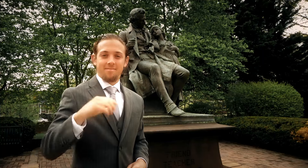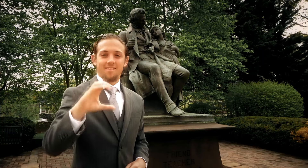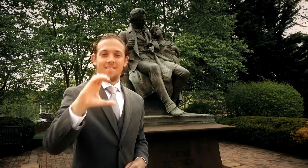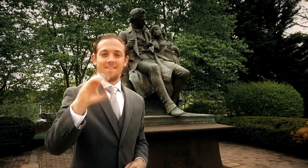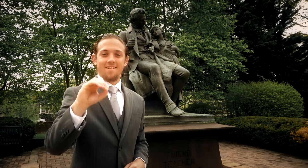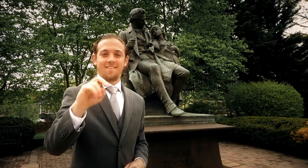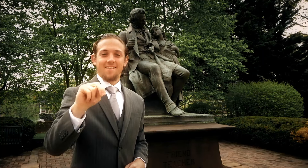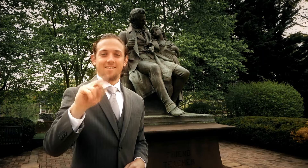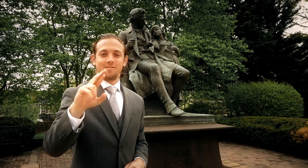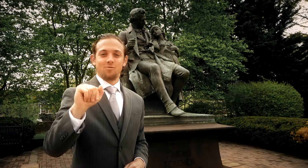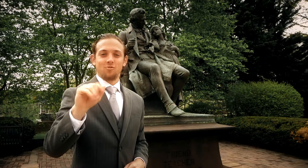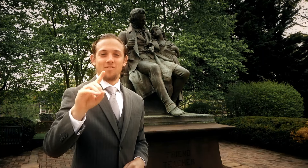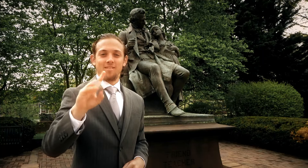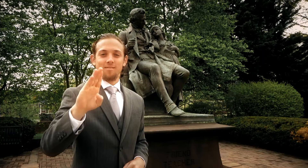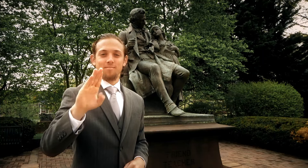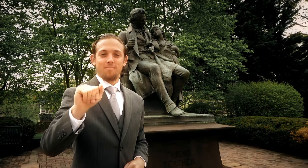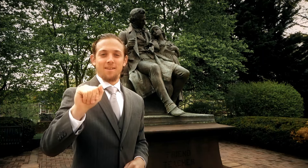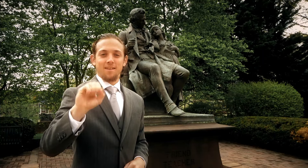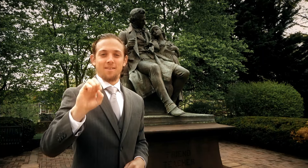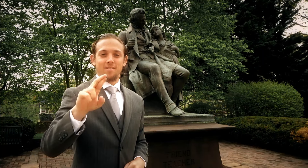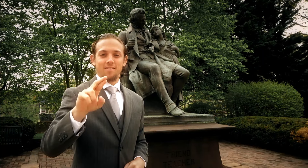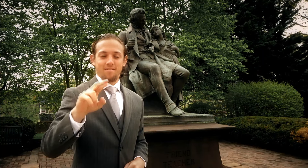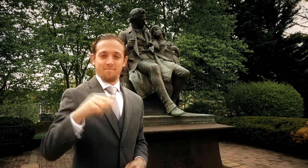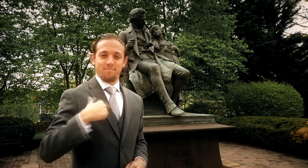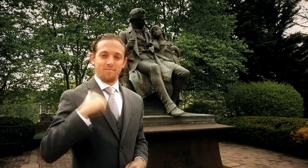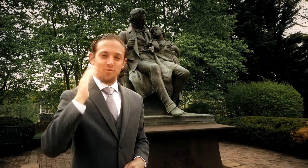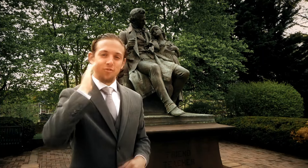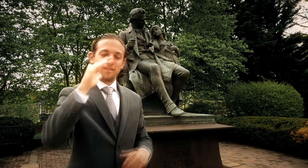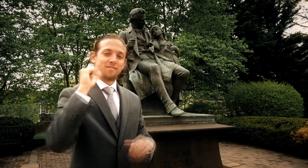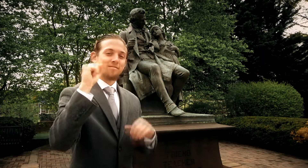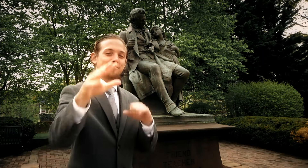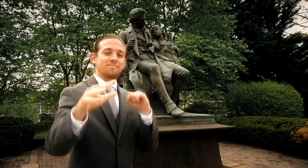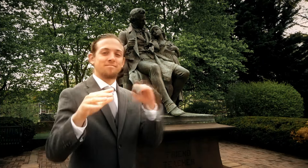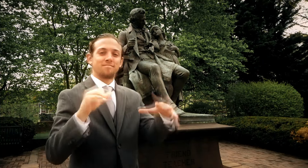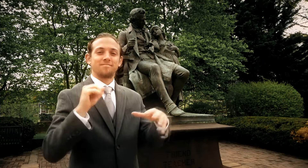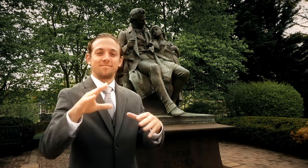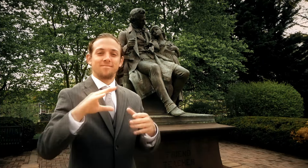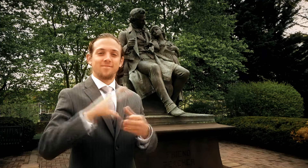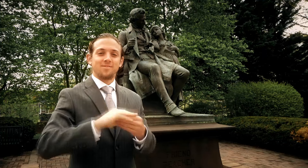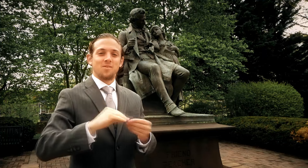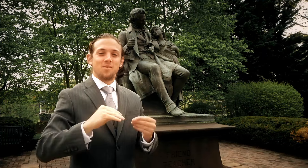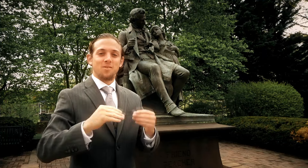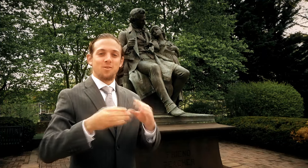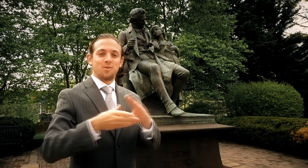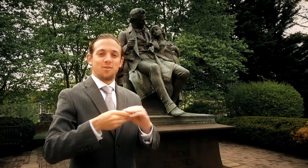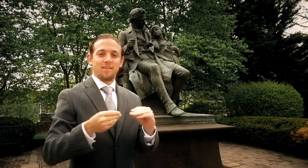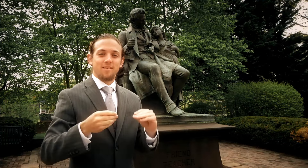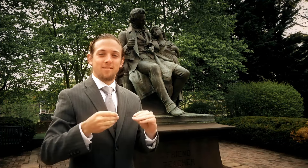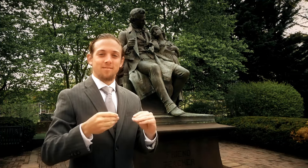I am Conrad Baer and I'm going to tell you their story.